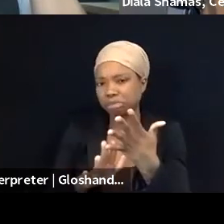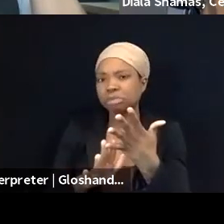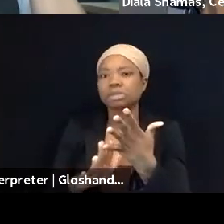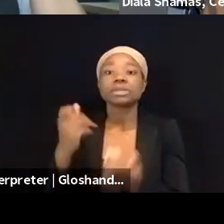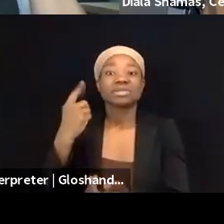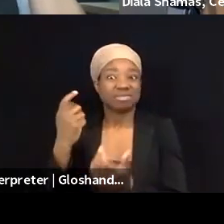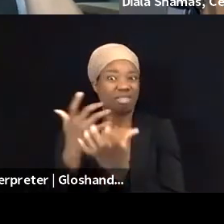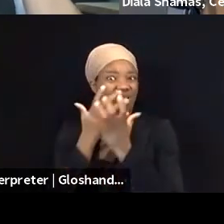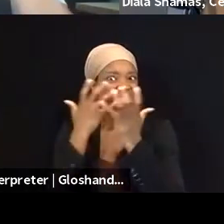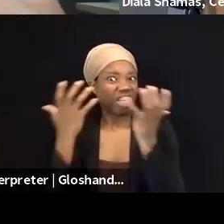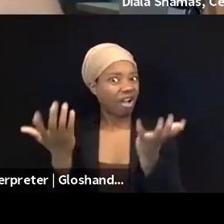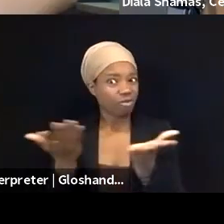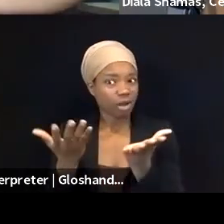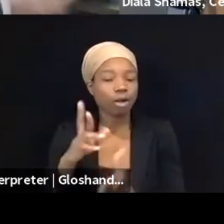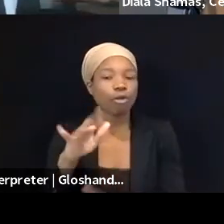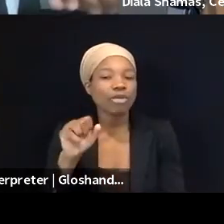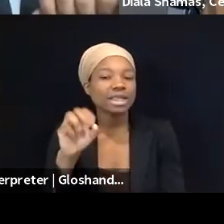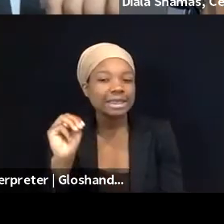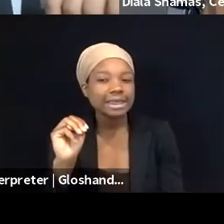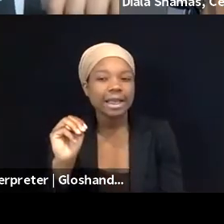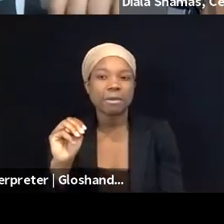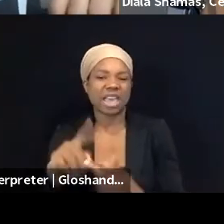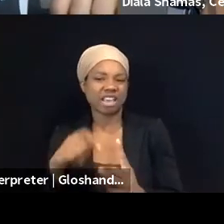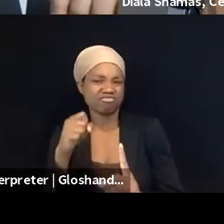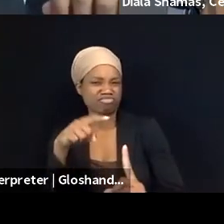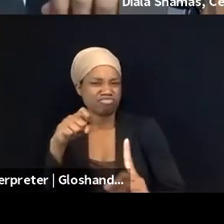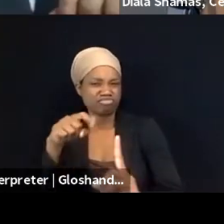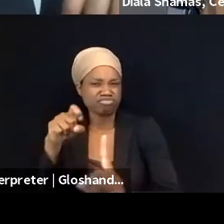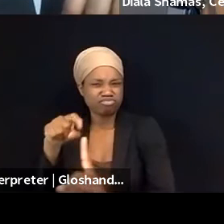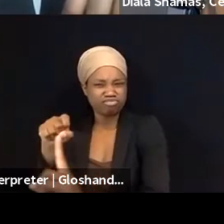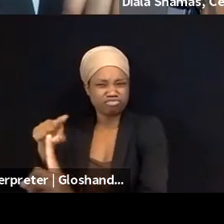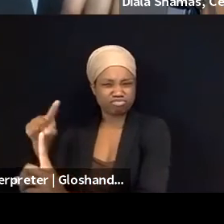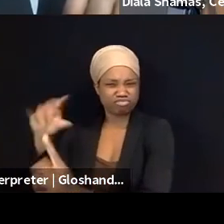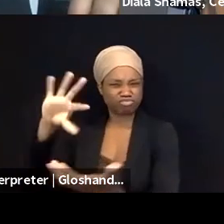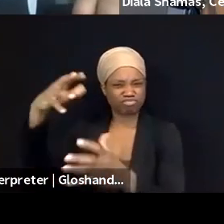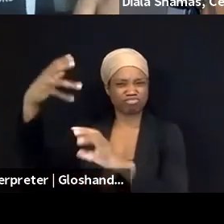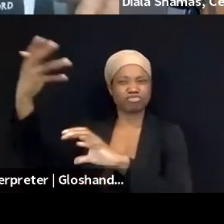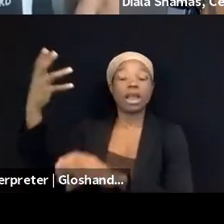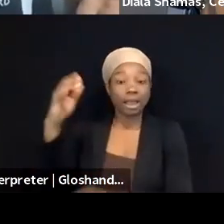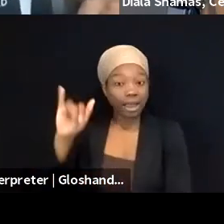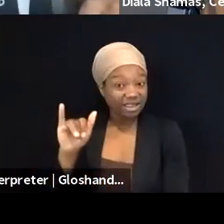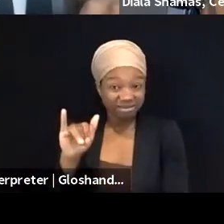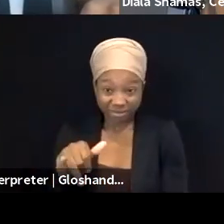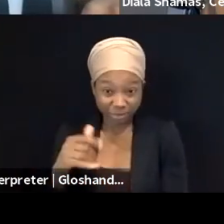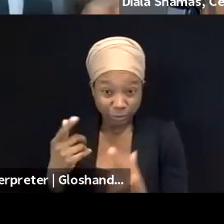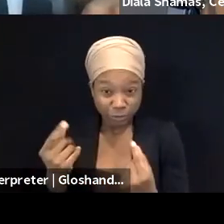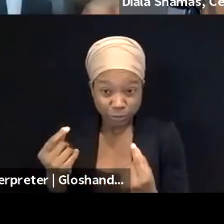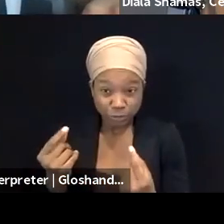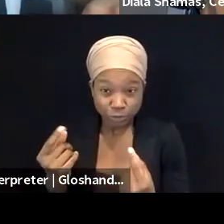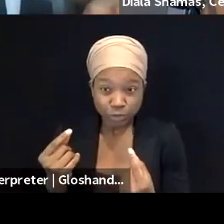that basically, this kind of is free, basically. I mean, the message that the Israeli government